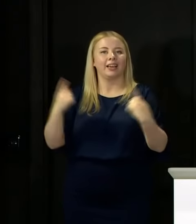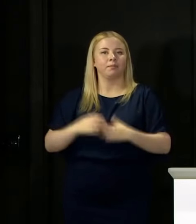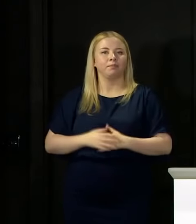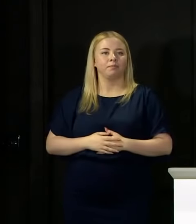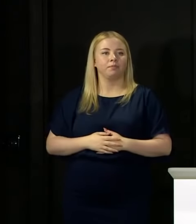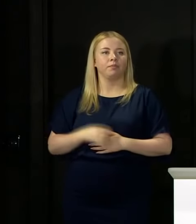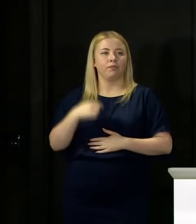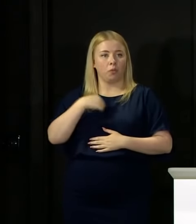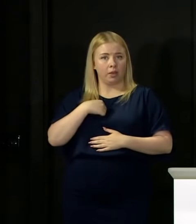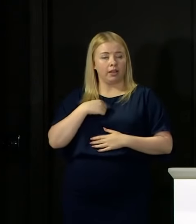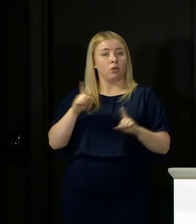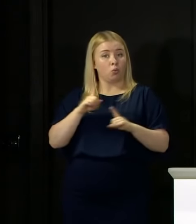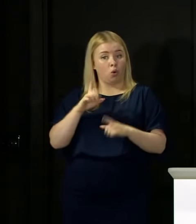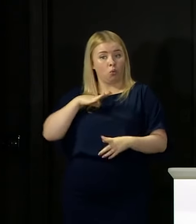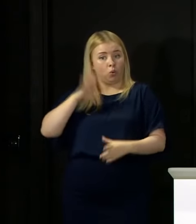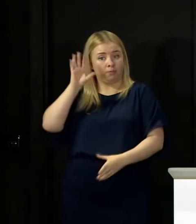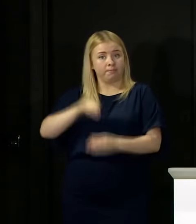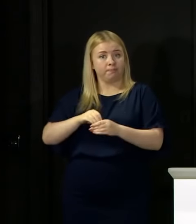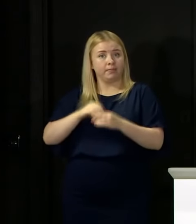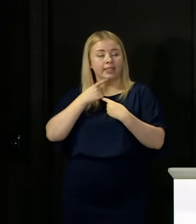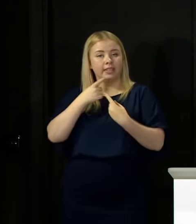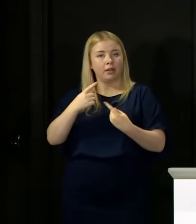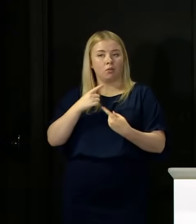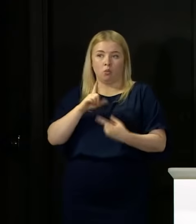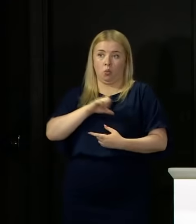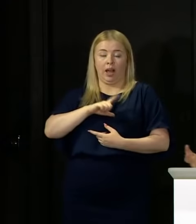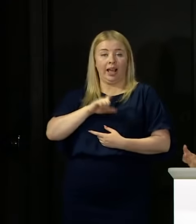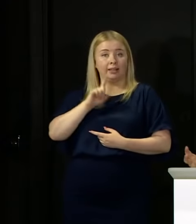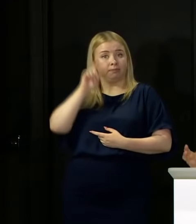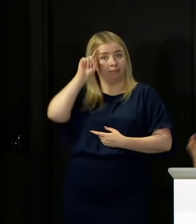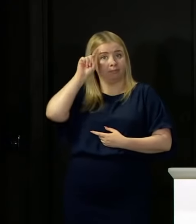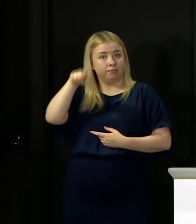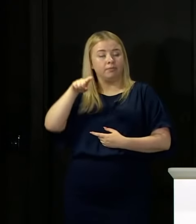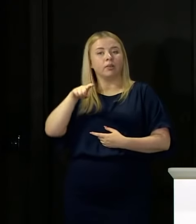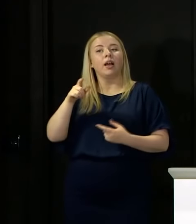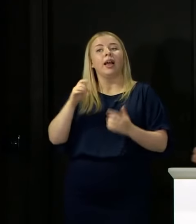For me, the reason I put forward the suggestion is that I think it would help all of us if